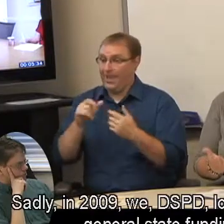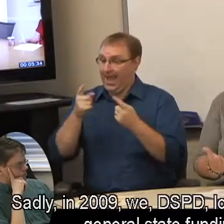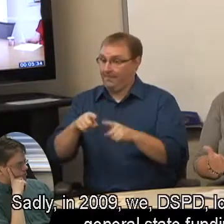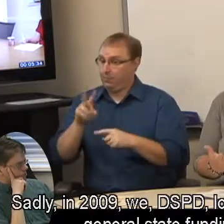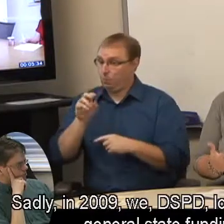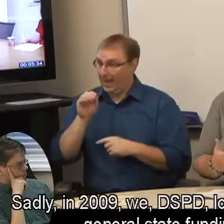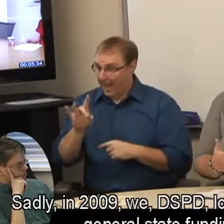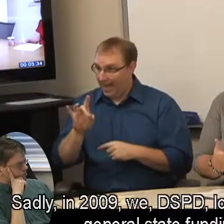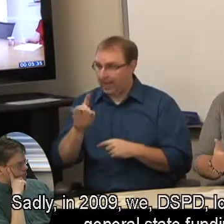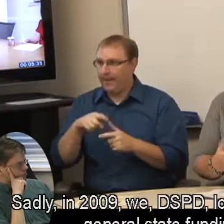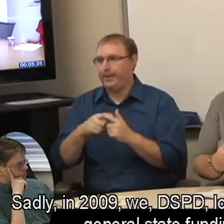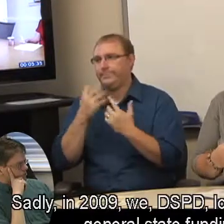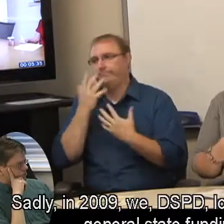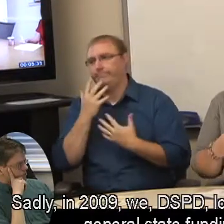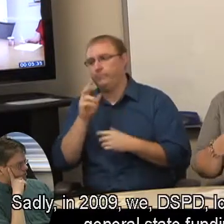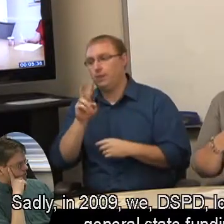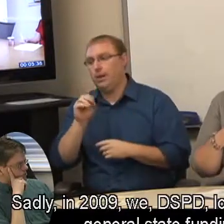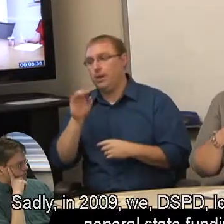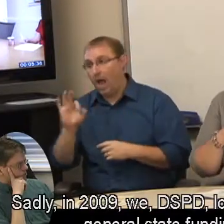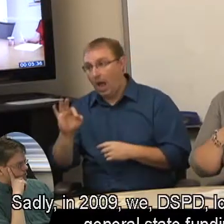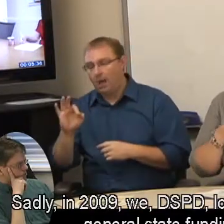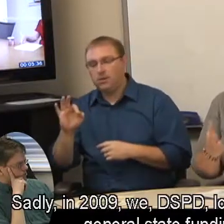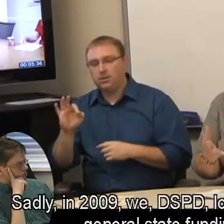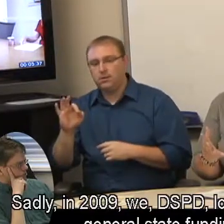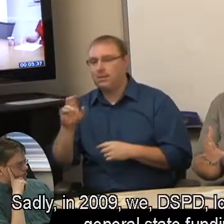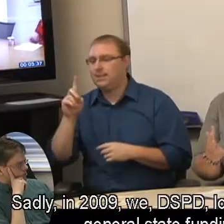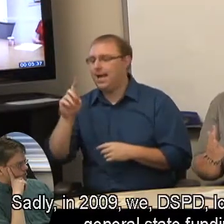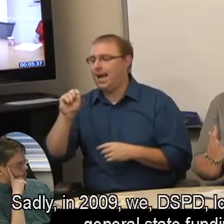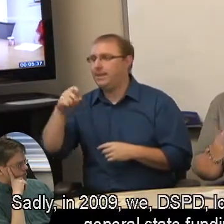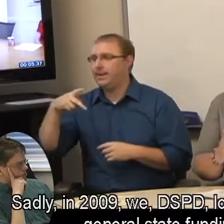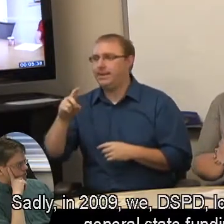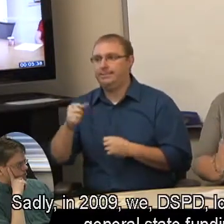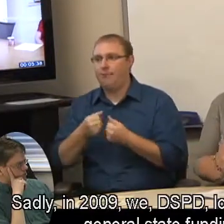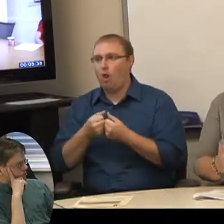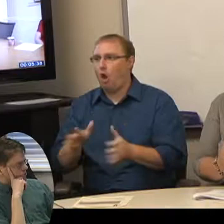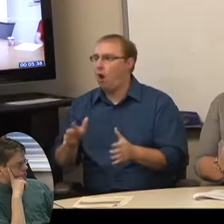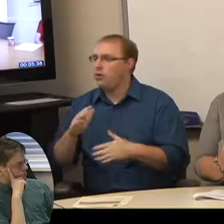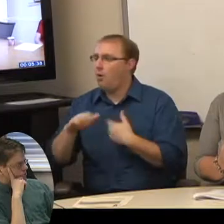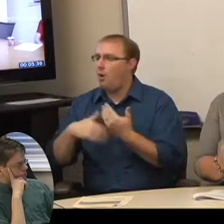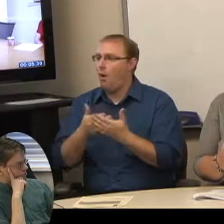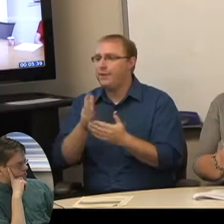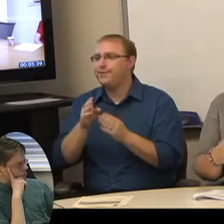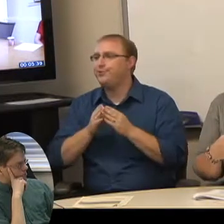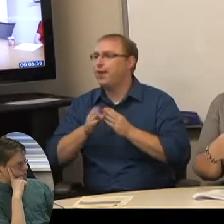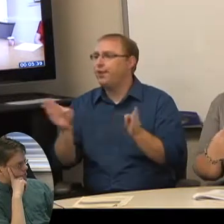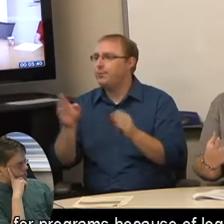Sadly, in 2009, we, DSPD, lost all of their general state funding